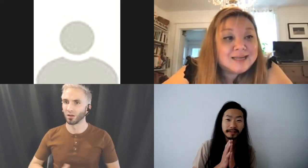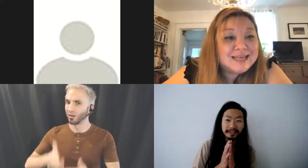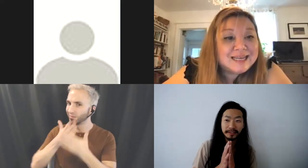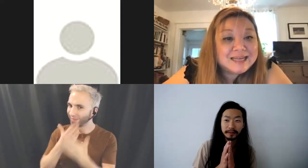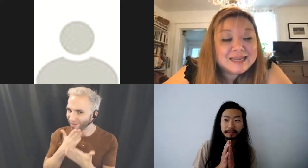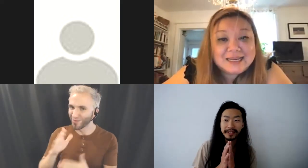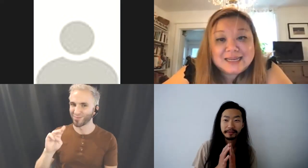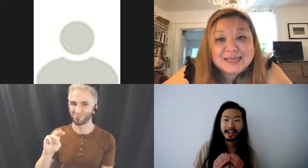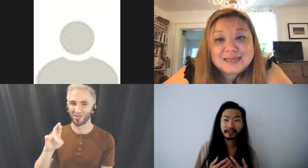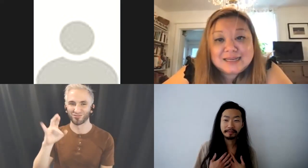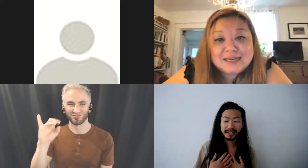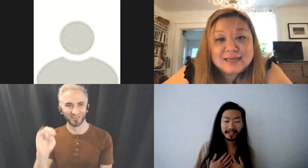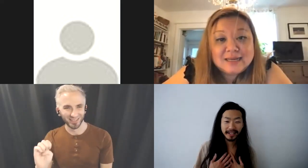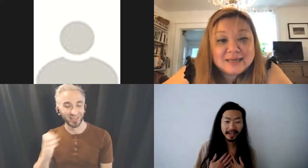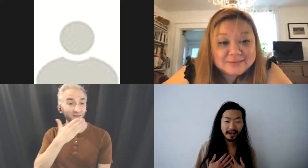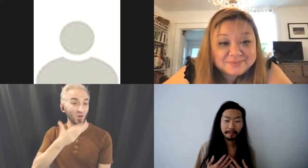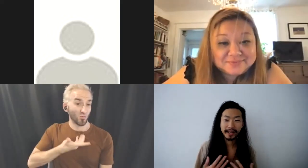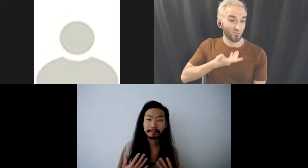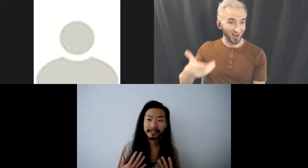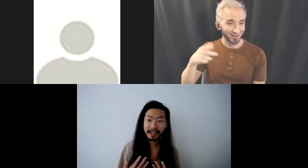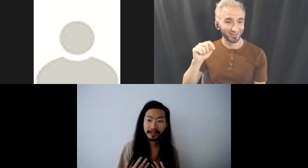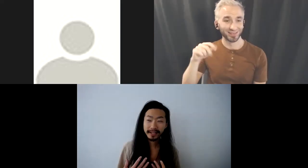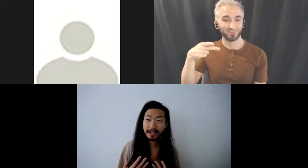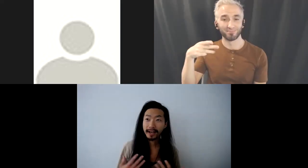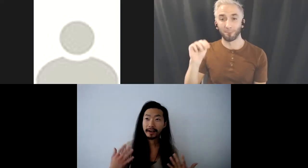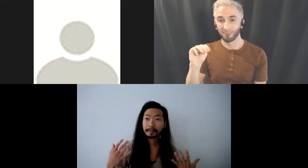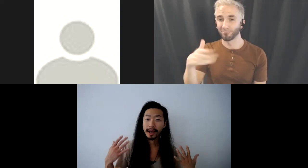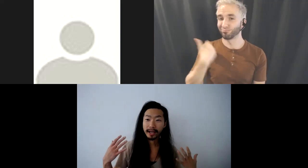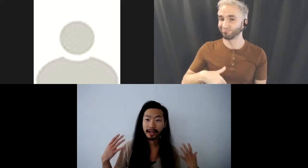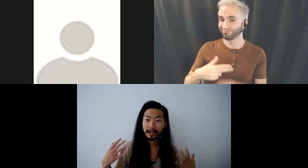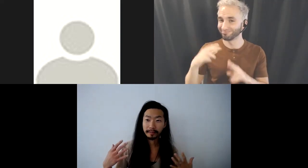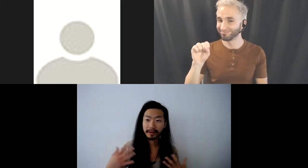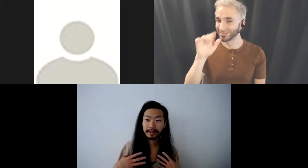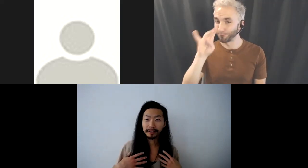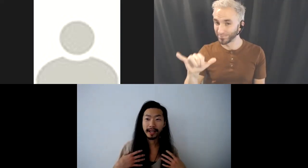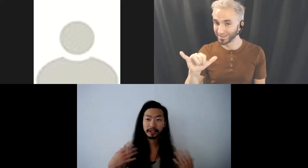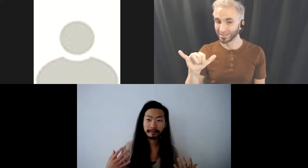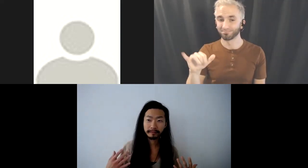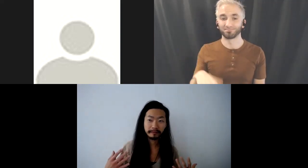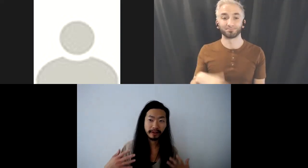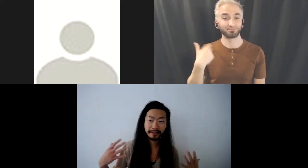Thank you TPM for having me. My name is Sammy. I am an Asian feminine